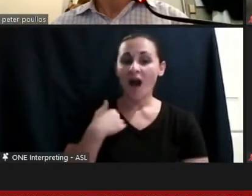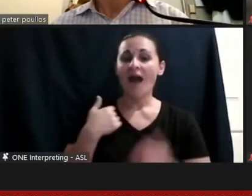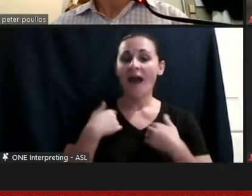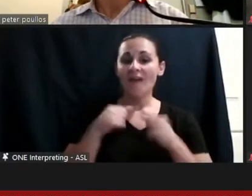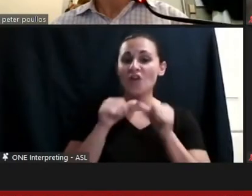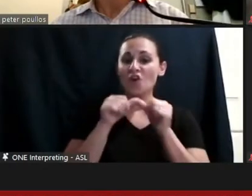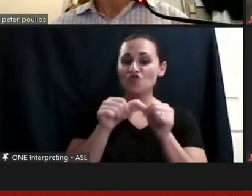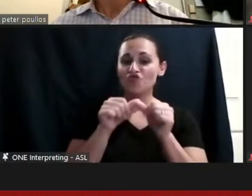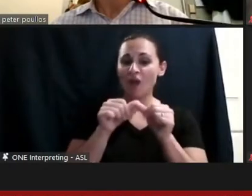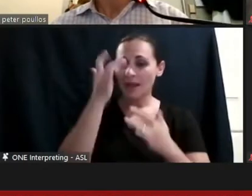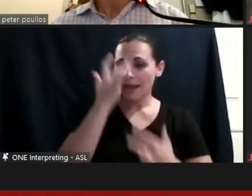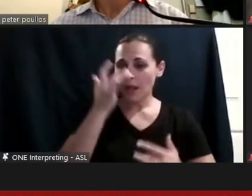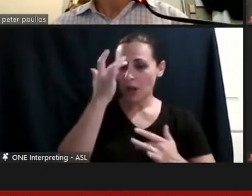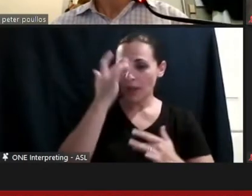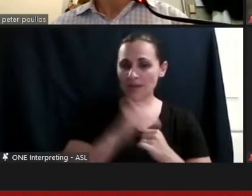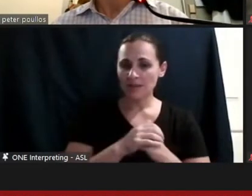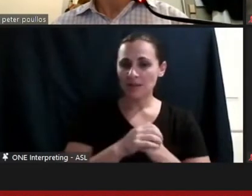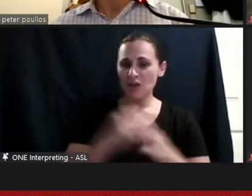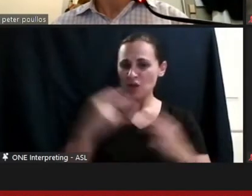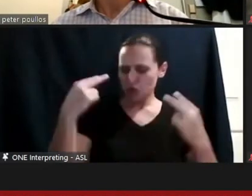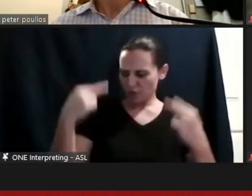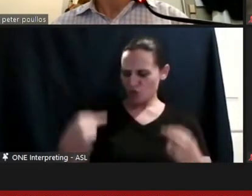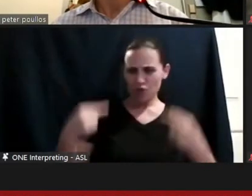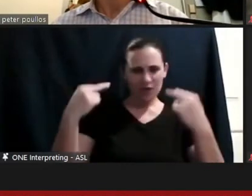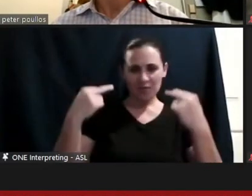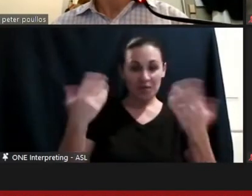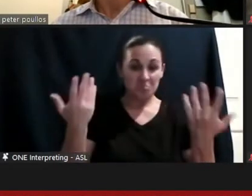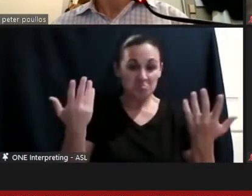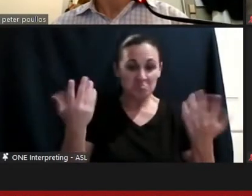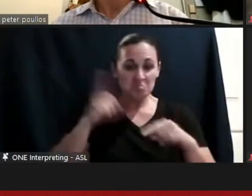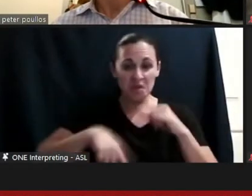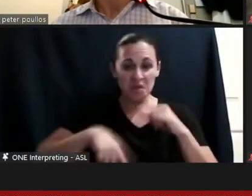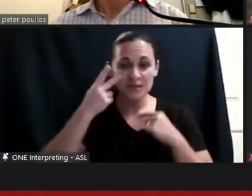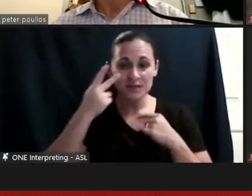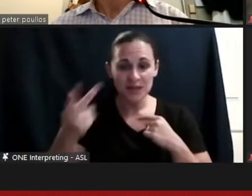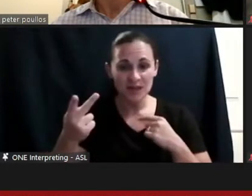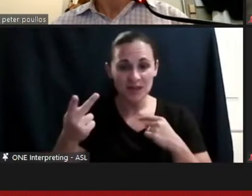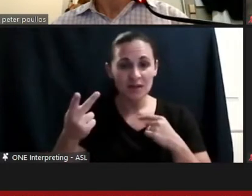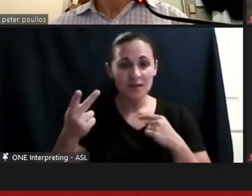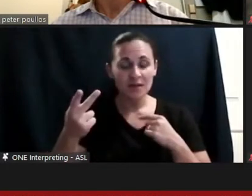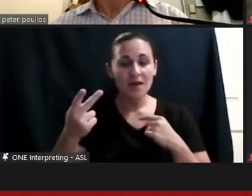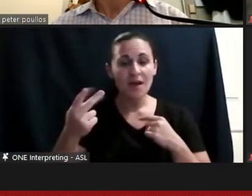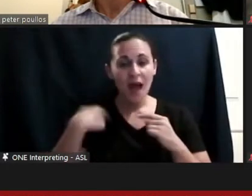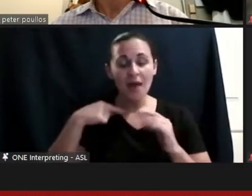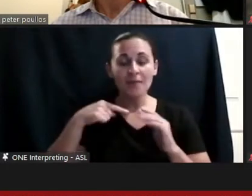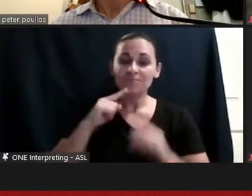so when you look at me you don't know that I am severely immunocompromised. And